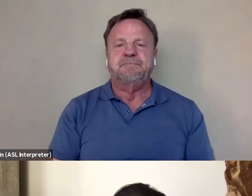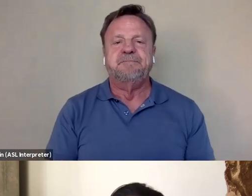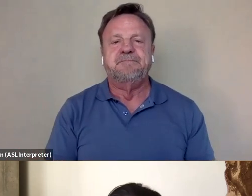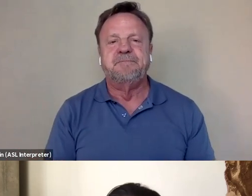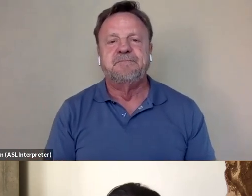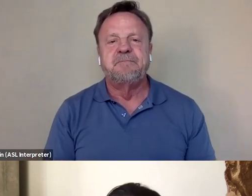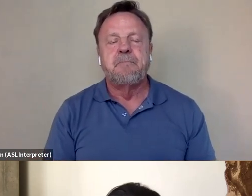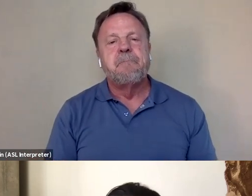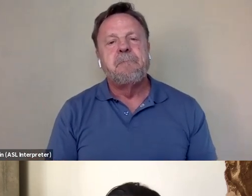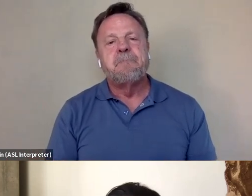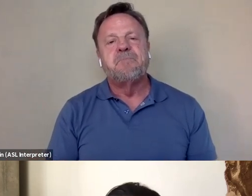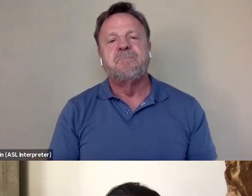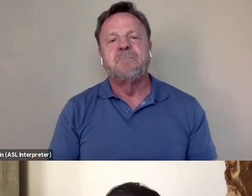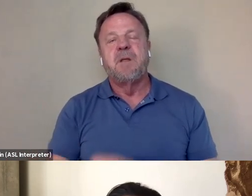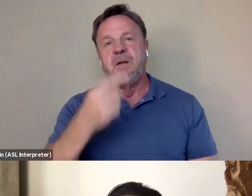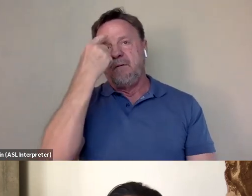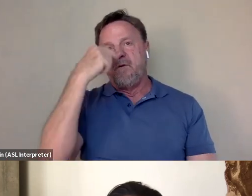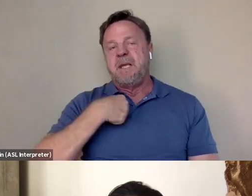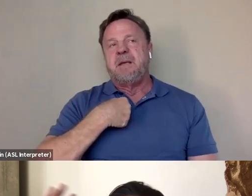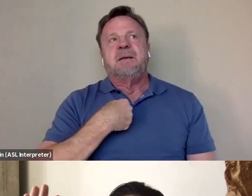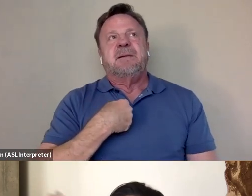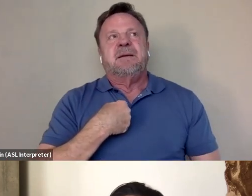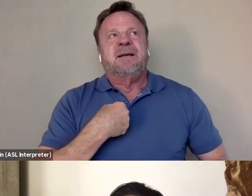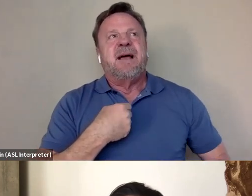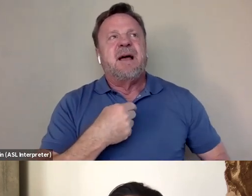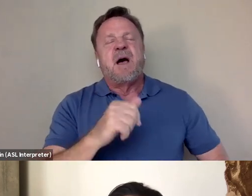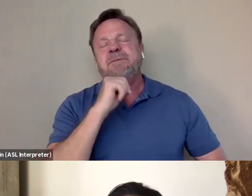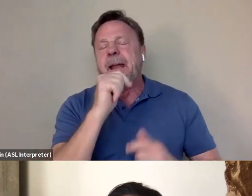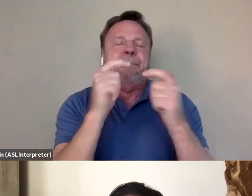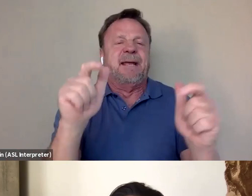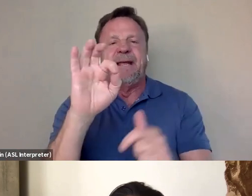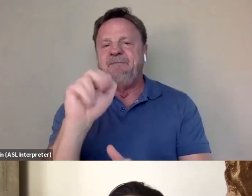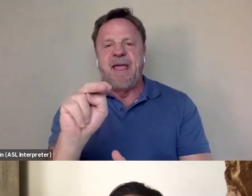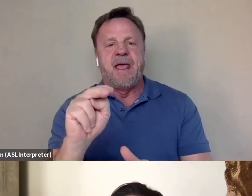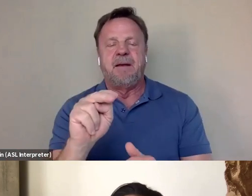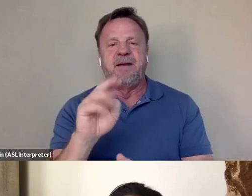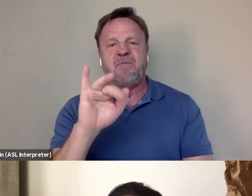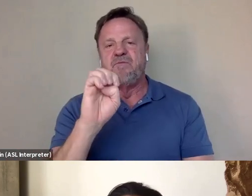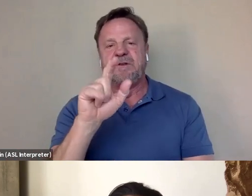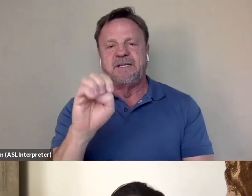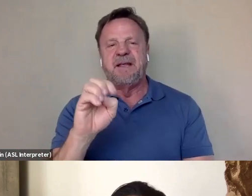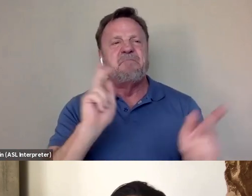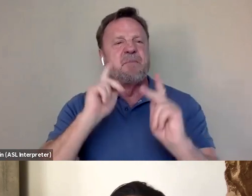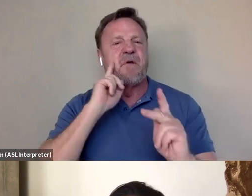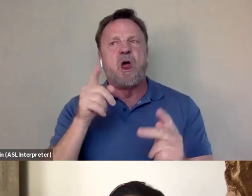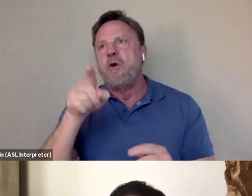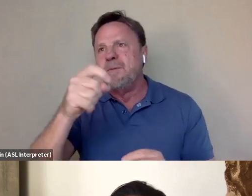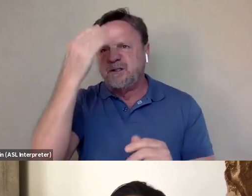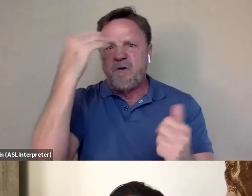For me... I didn't, you know, I wasn't like the super fan of Bruce Lee. I think everyone's like, "Oh, you must have like, known everything about Bruce Lee."